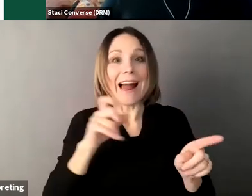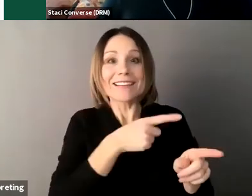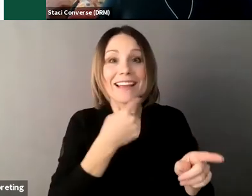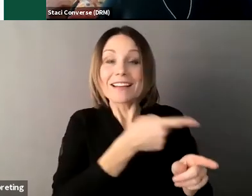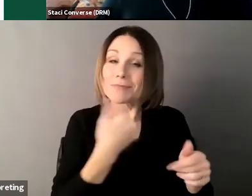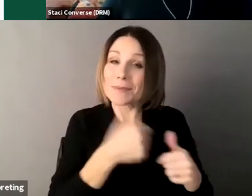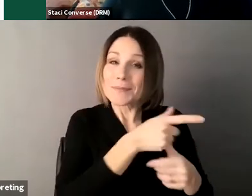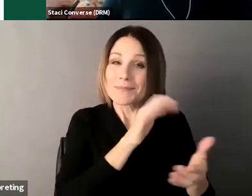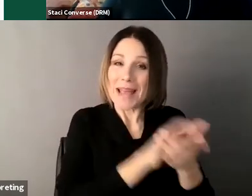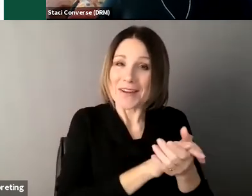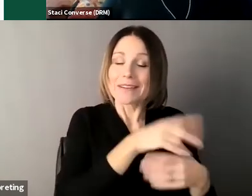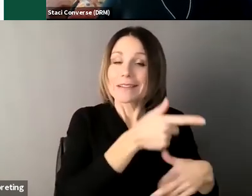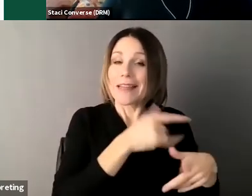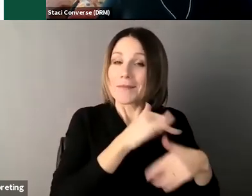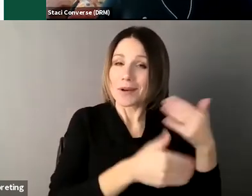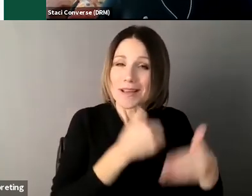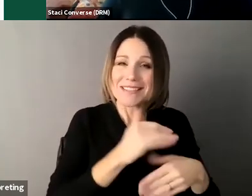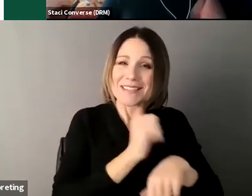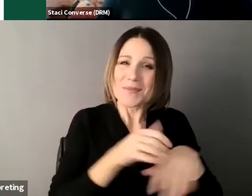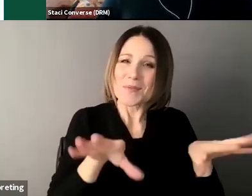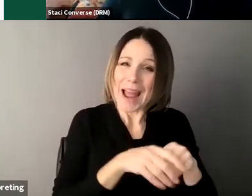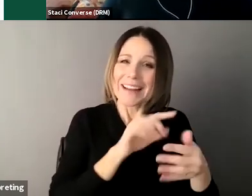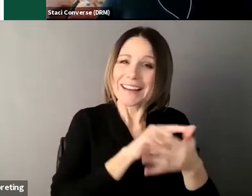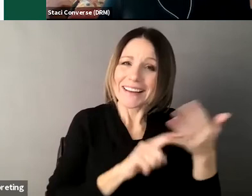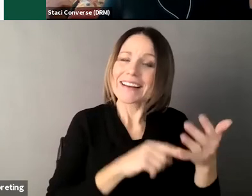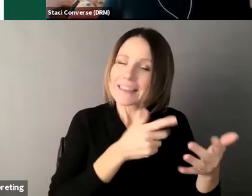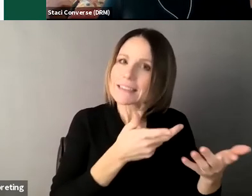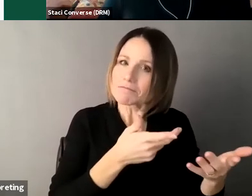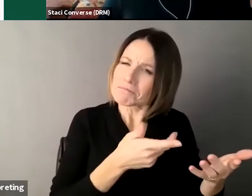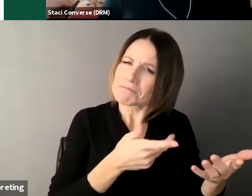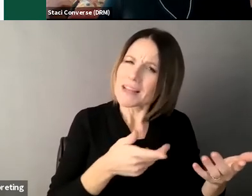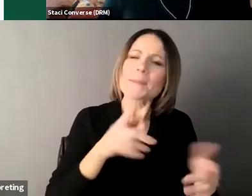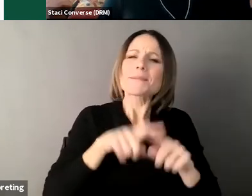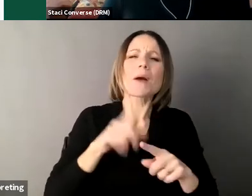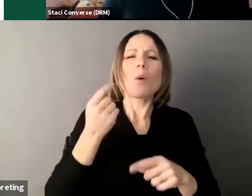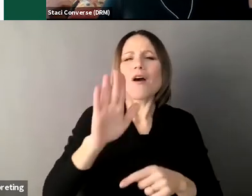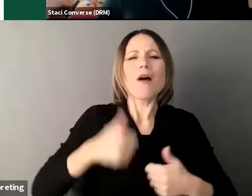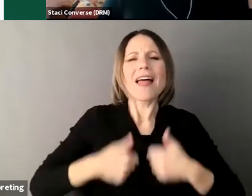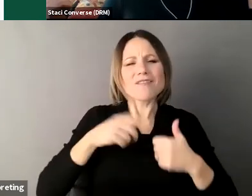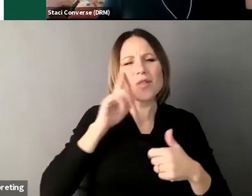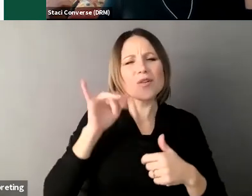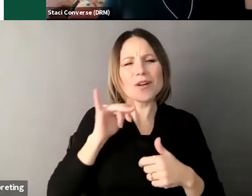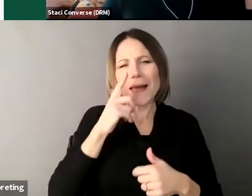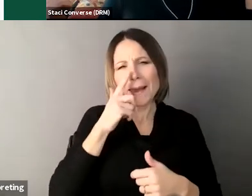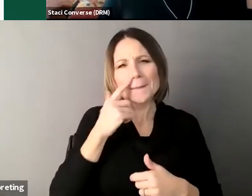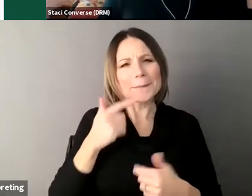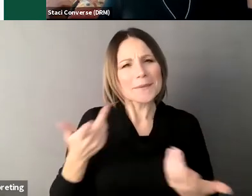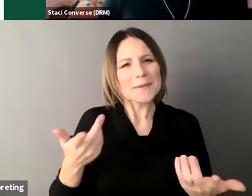that's the first question so really looking at it and a lot of this is broken down more in the supported decision-making handbook that you all should have access to